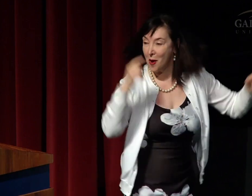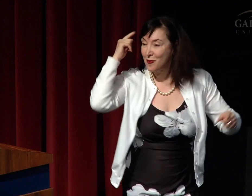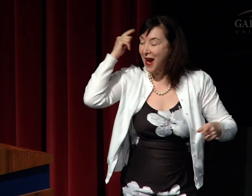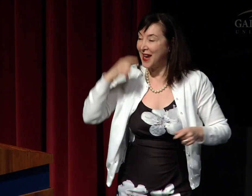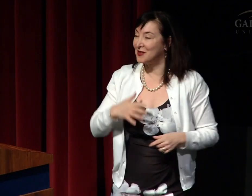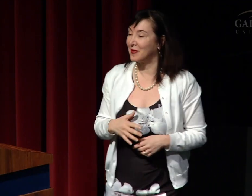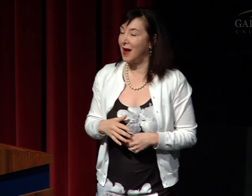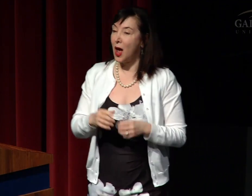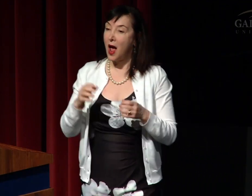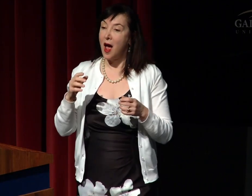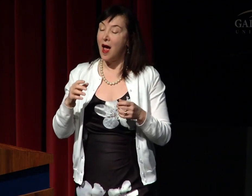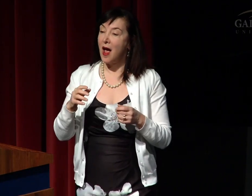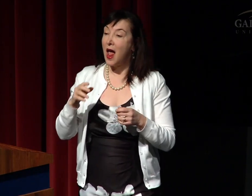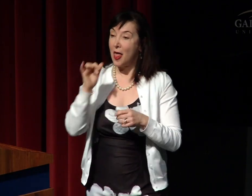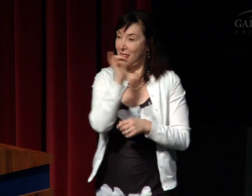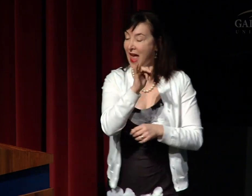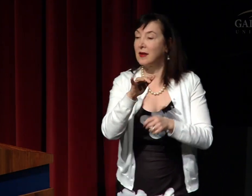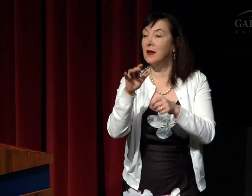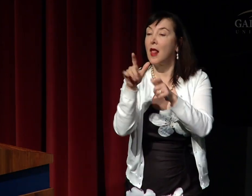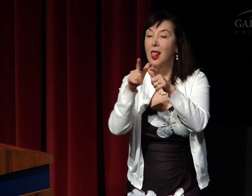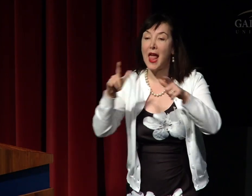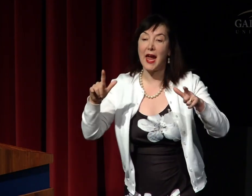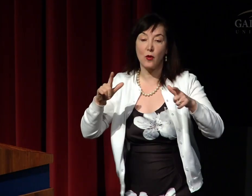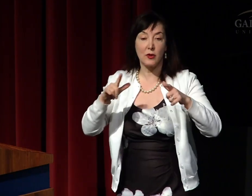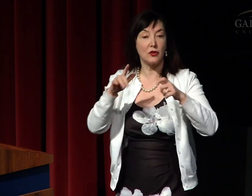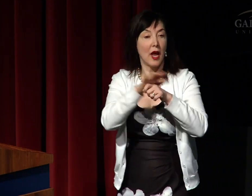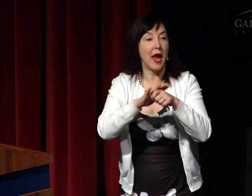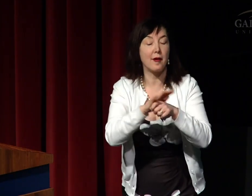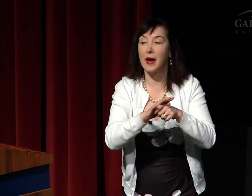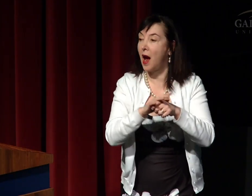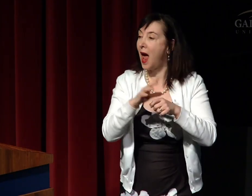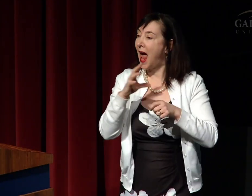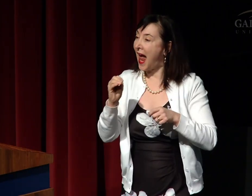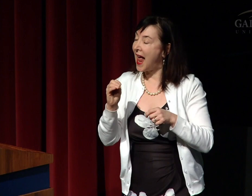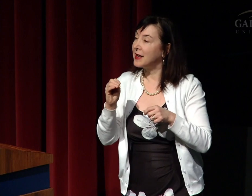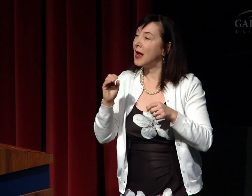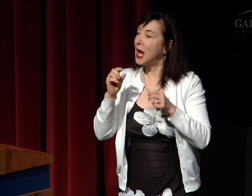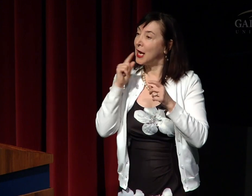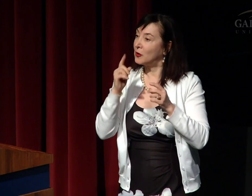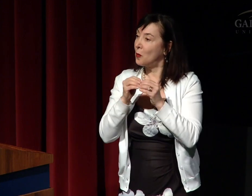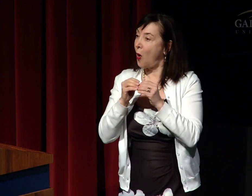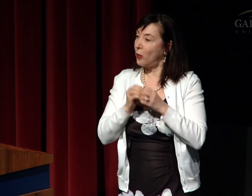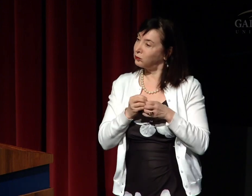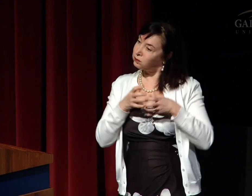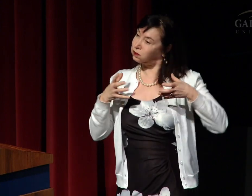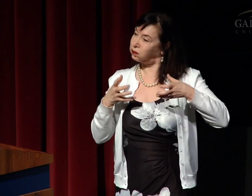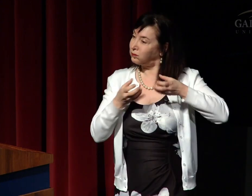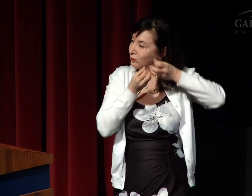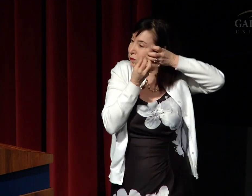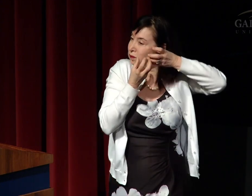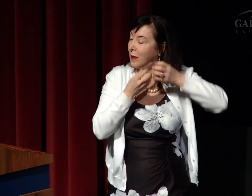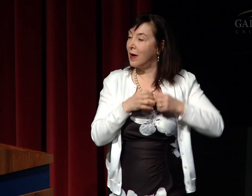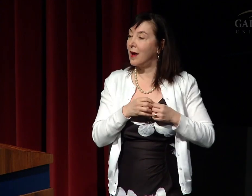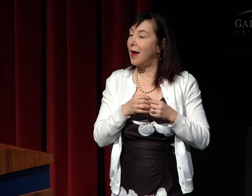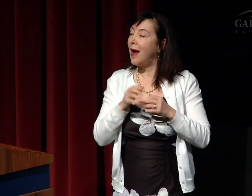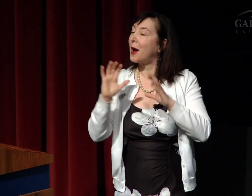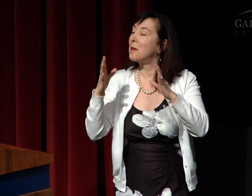Take a look on the right side of the screen. You see here areas of activation in the brain where older bilinguals have more activation in this same region